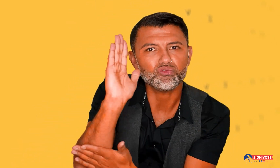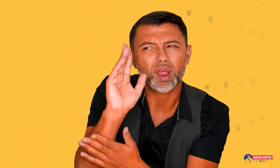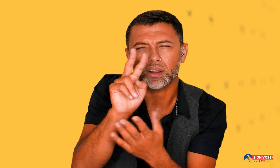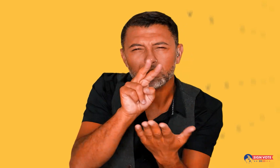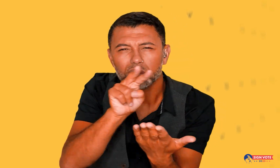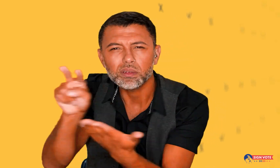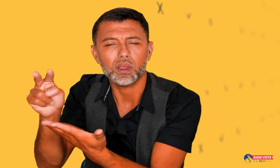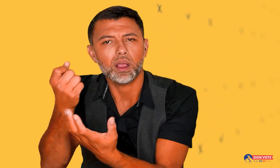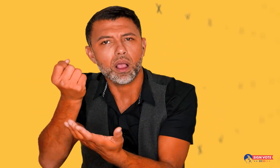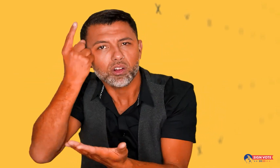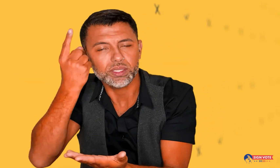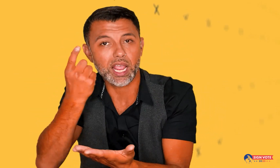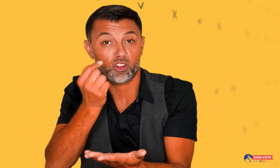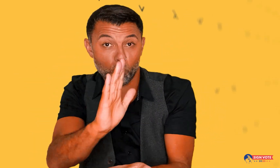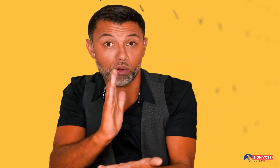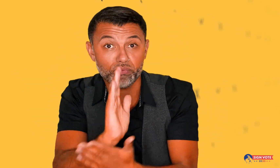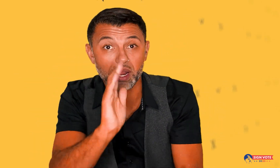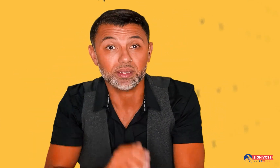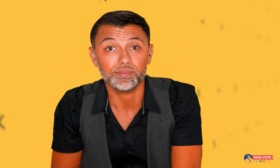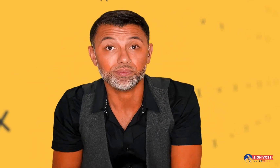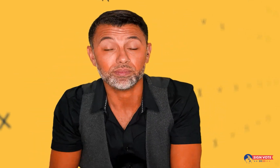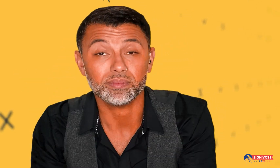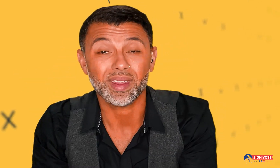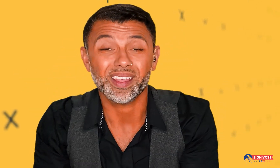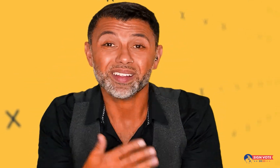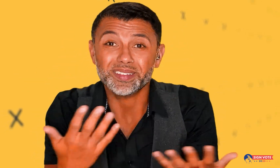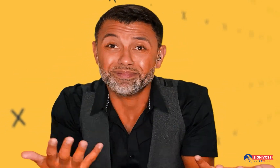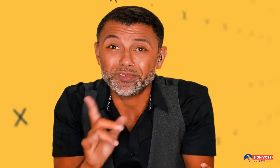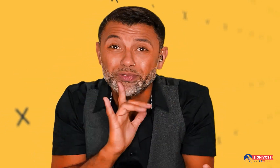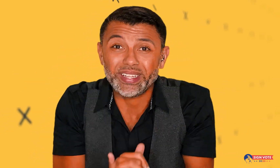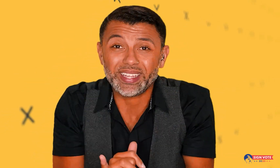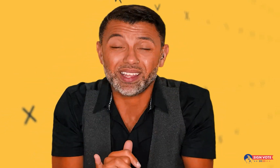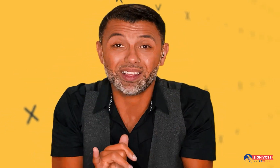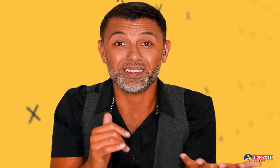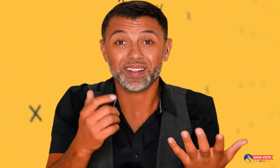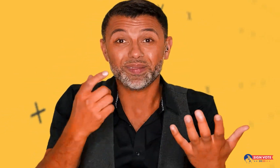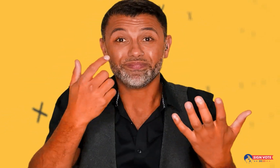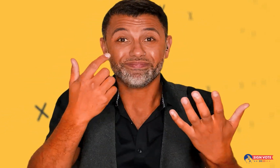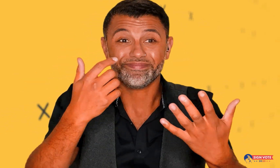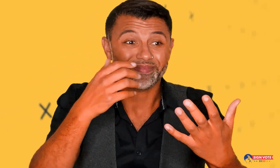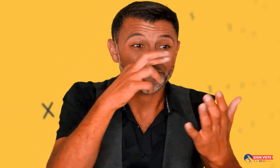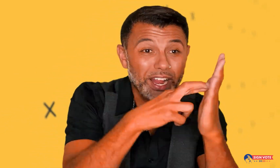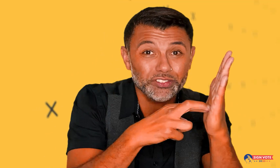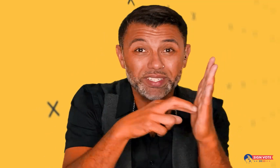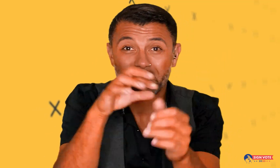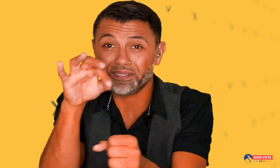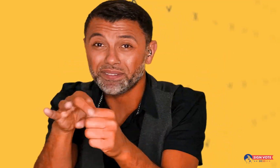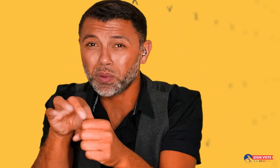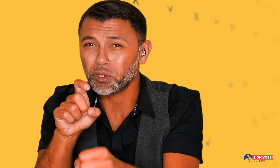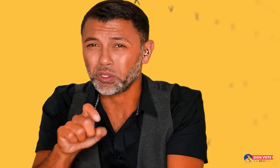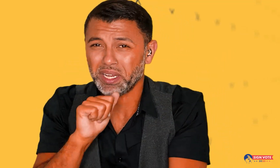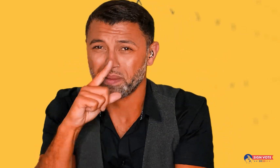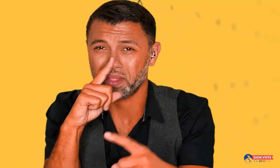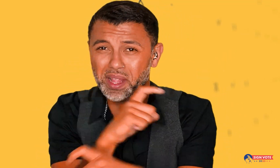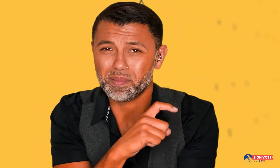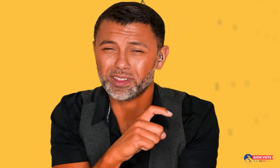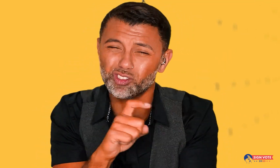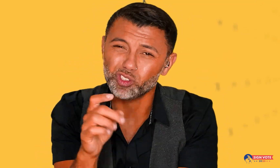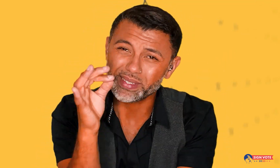so you can better understand your rights. Registration and voting should not be complicated.